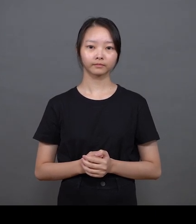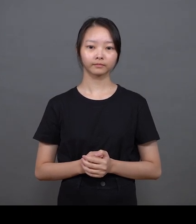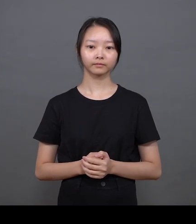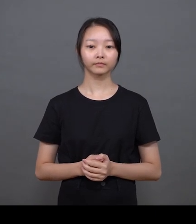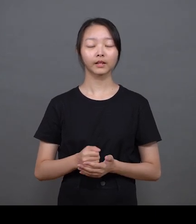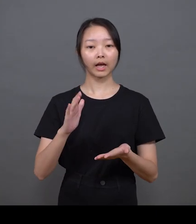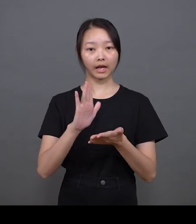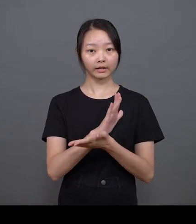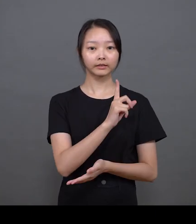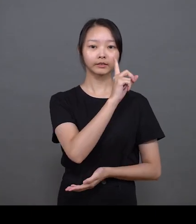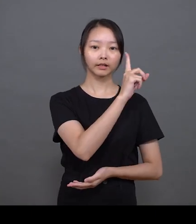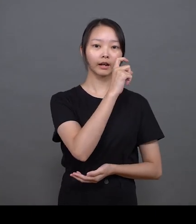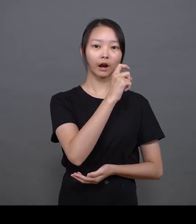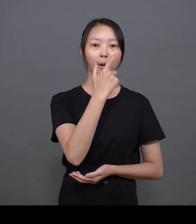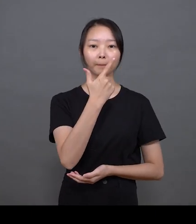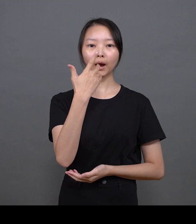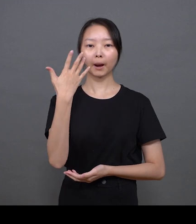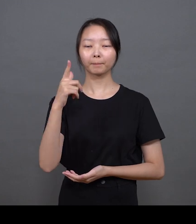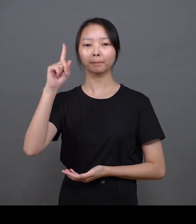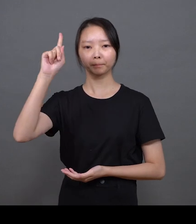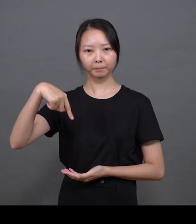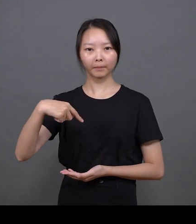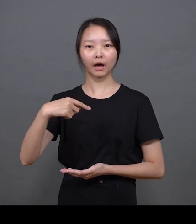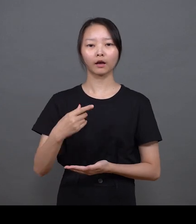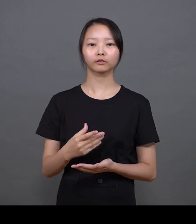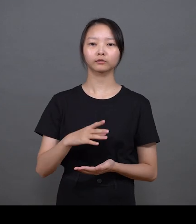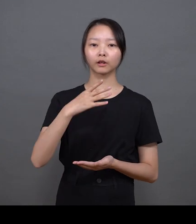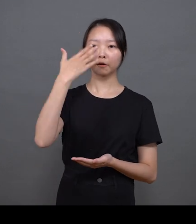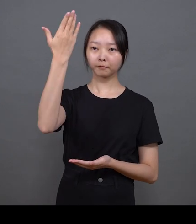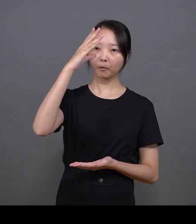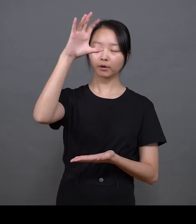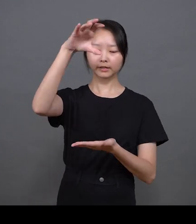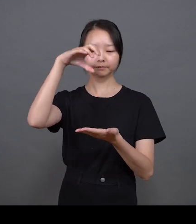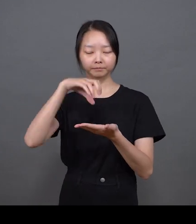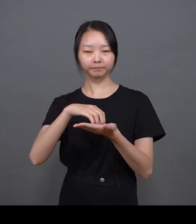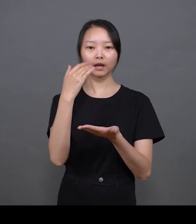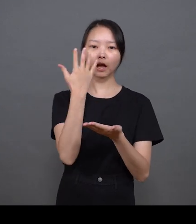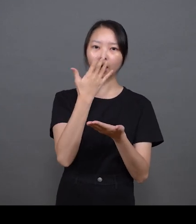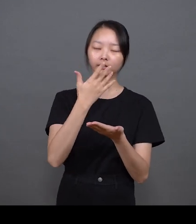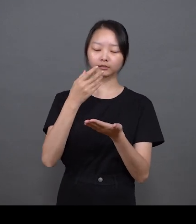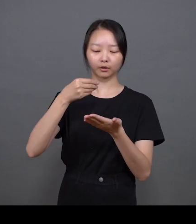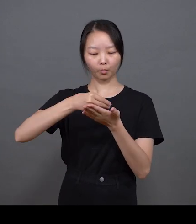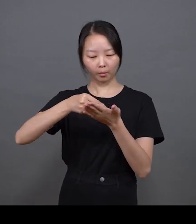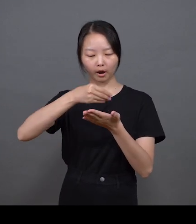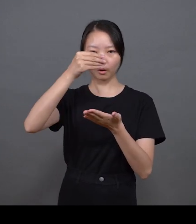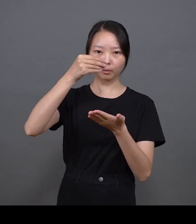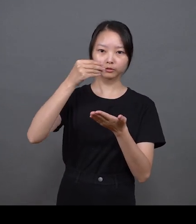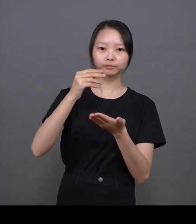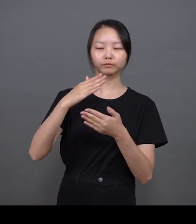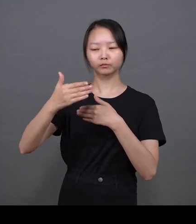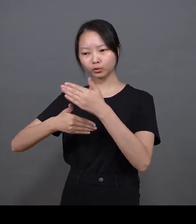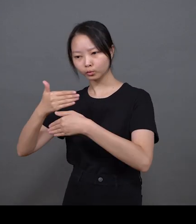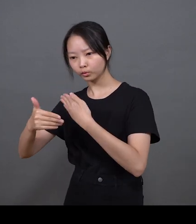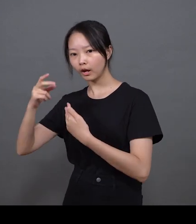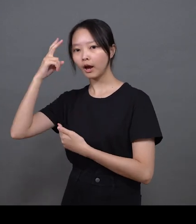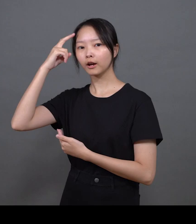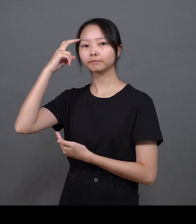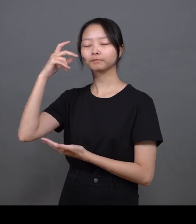It was only in 1985 I started exploring ink painting by painting from life